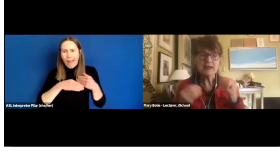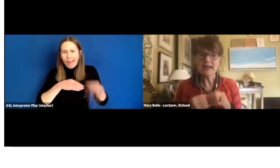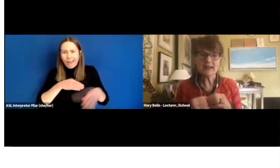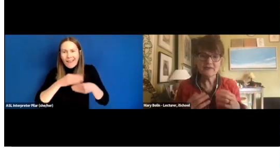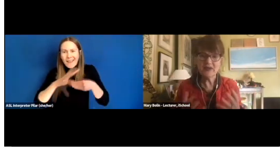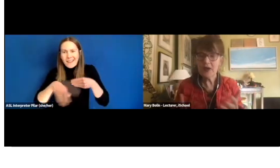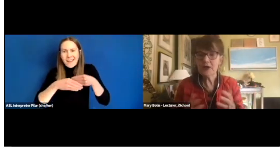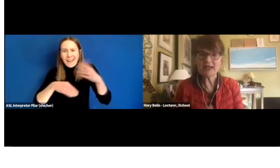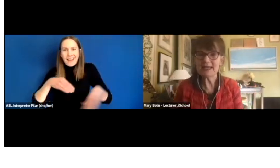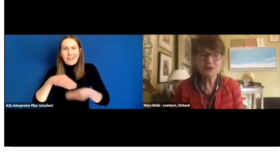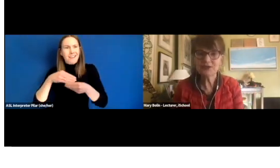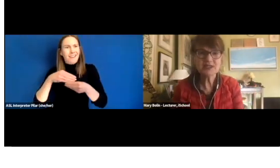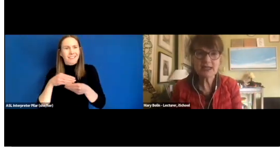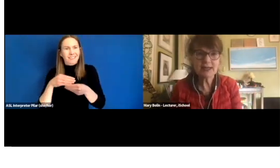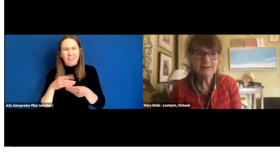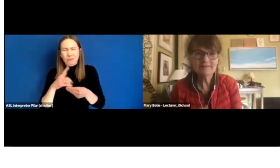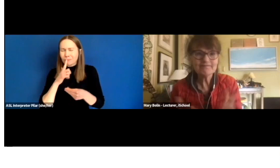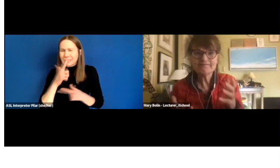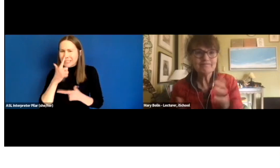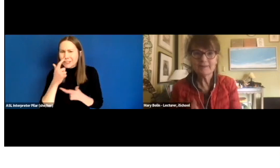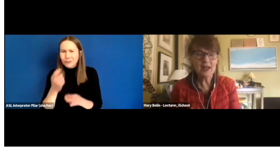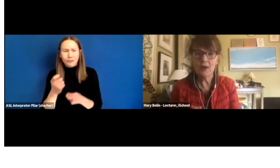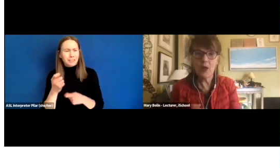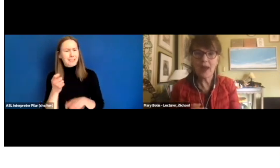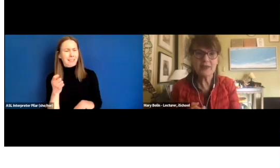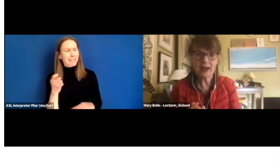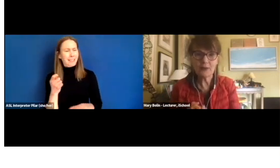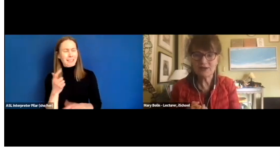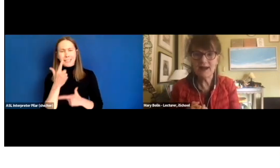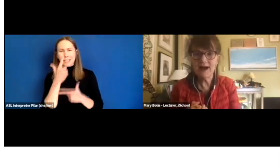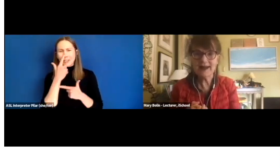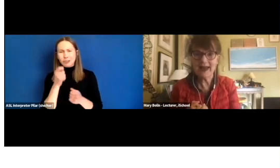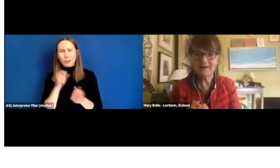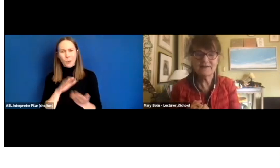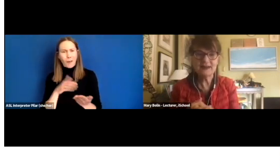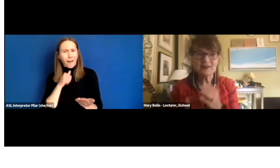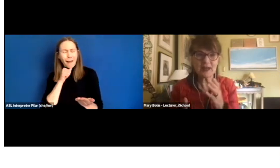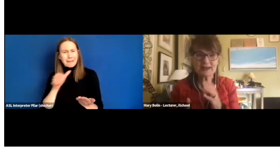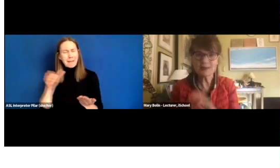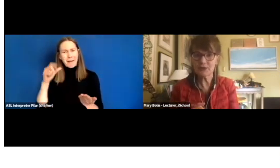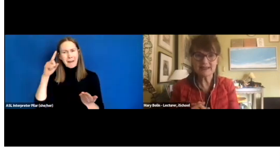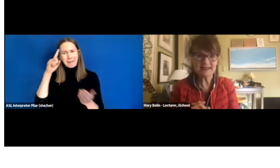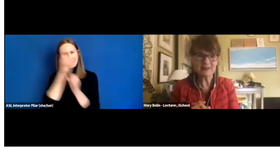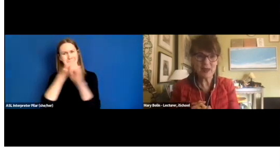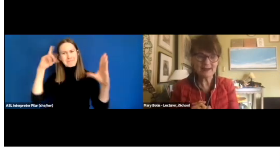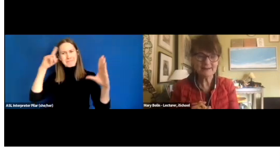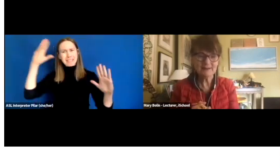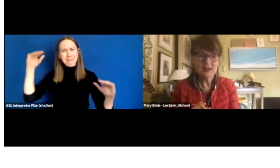in a very interesting way that I would not have expected or anticipated.